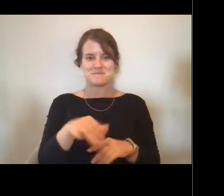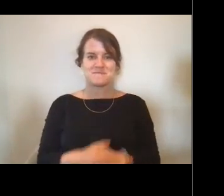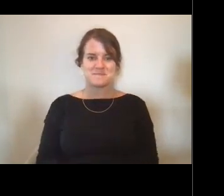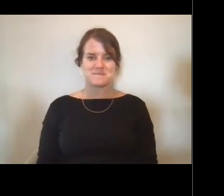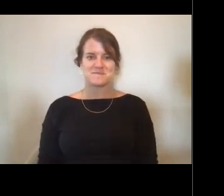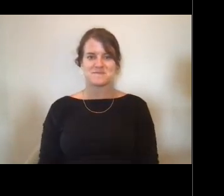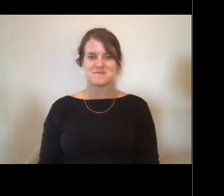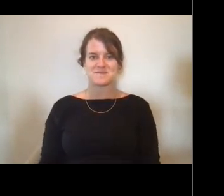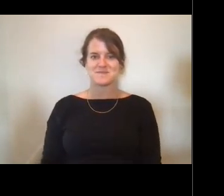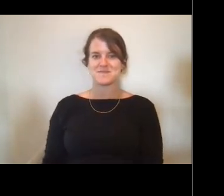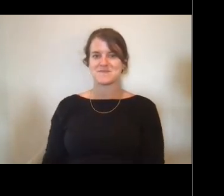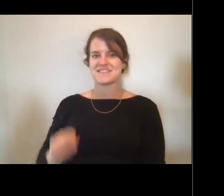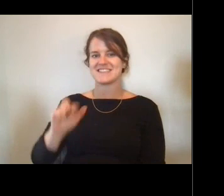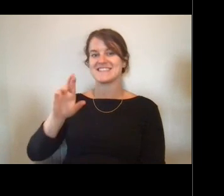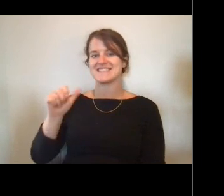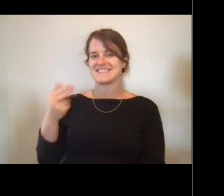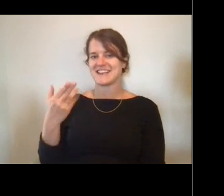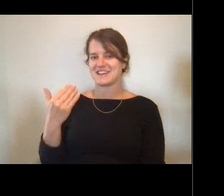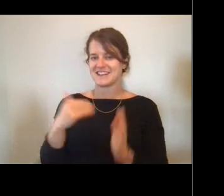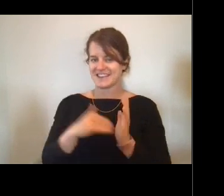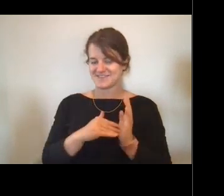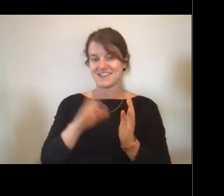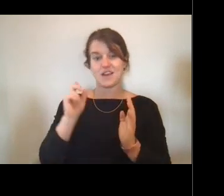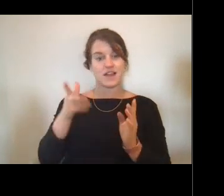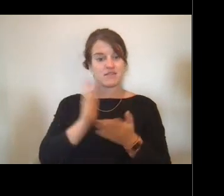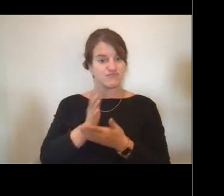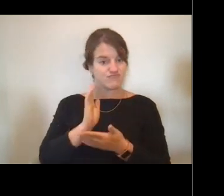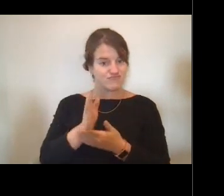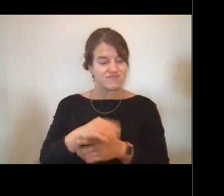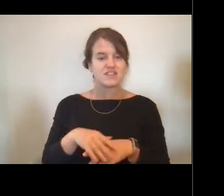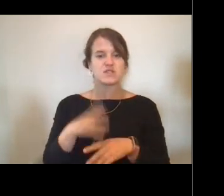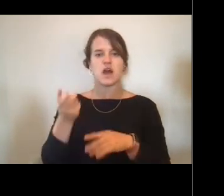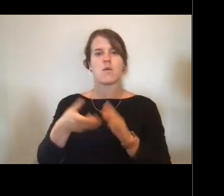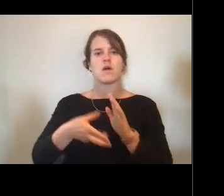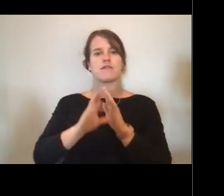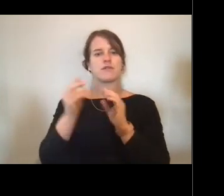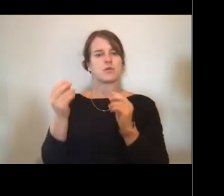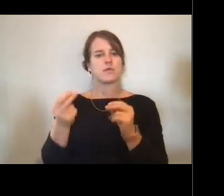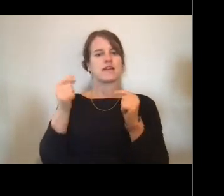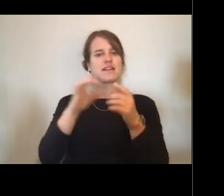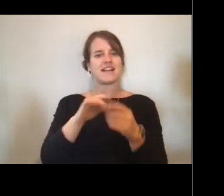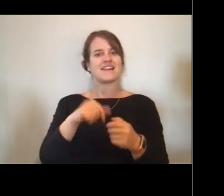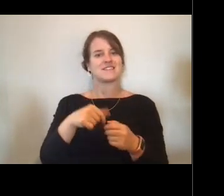All right. Well, I just wanted to give a quick overview of our ships.